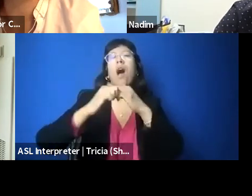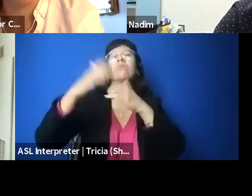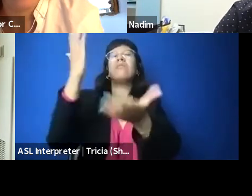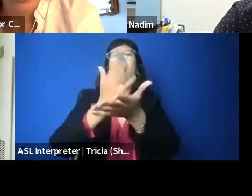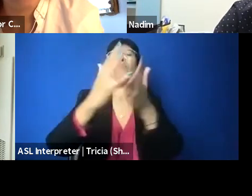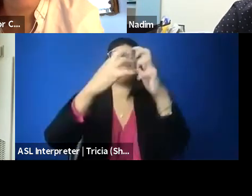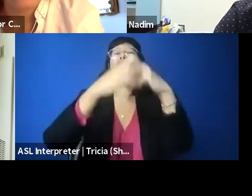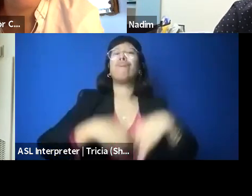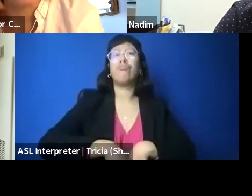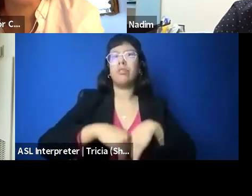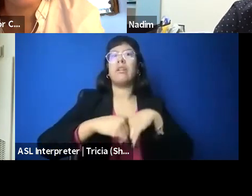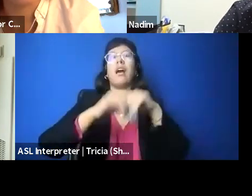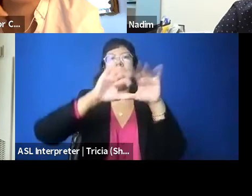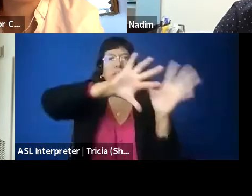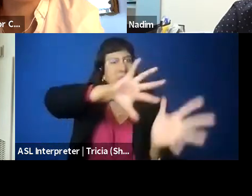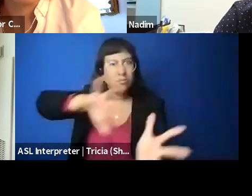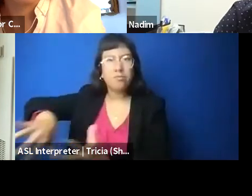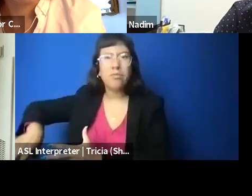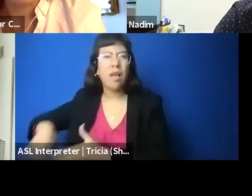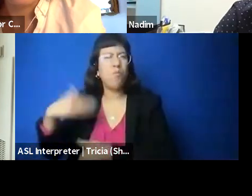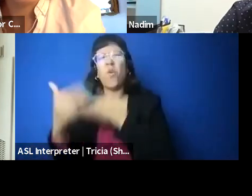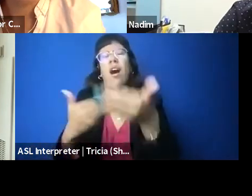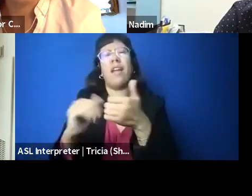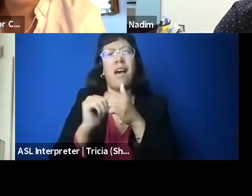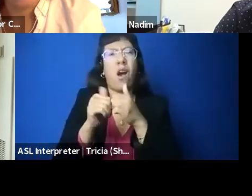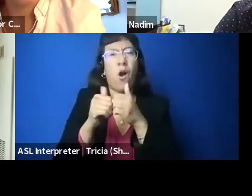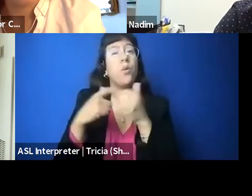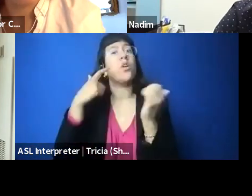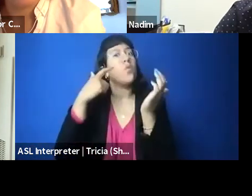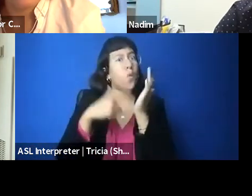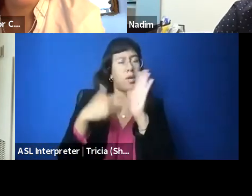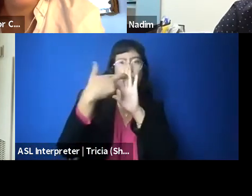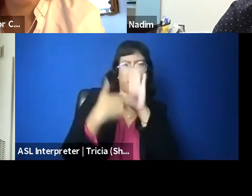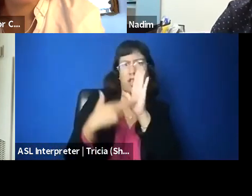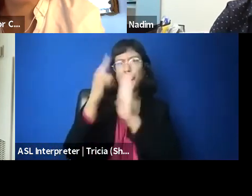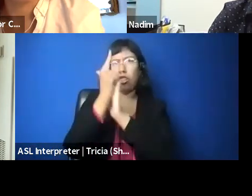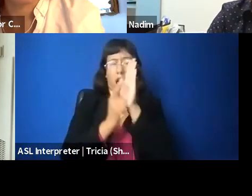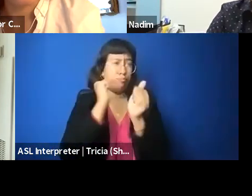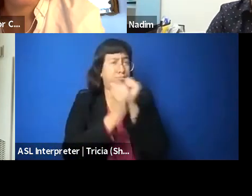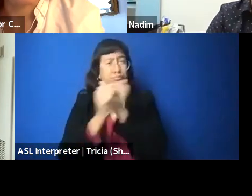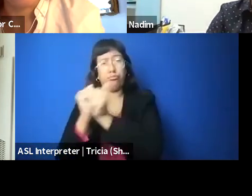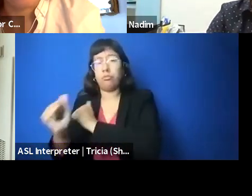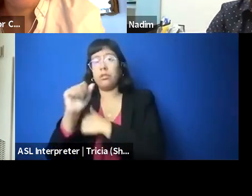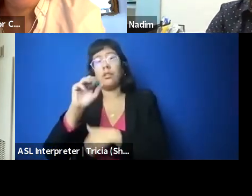because if you look at the regulations and the laws that have been passed, like the material support to terrorism law,